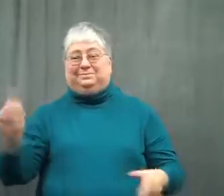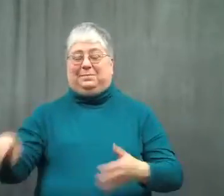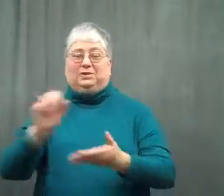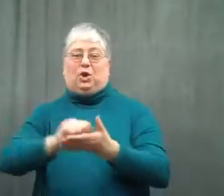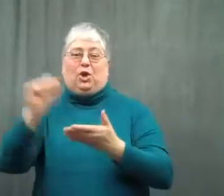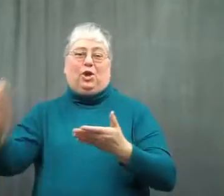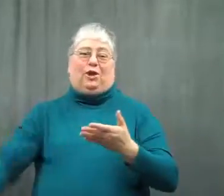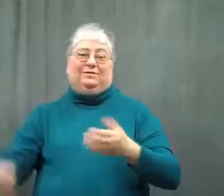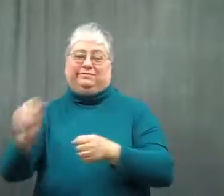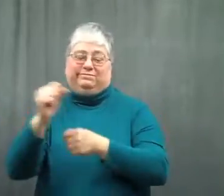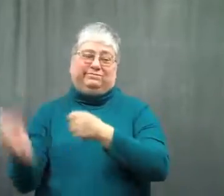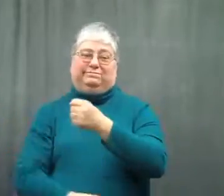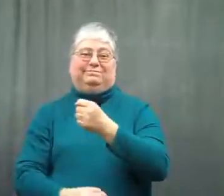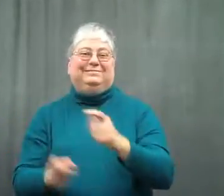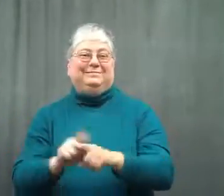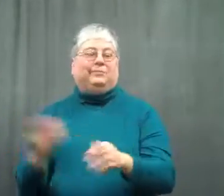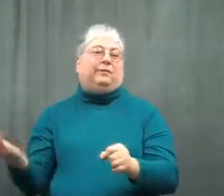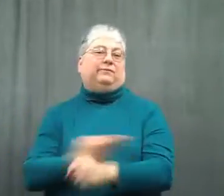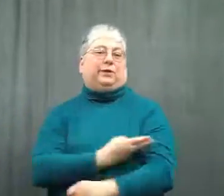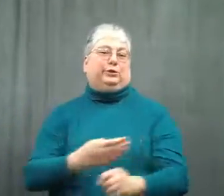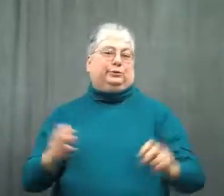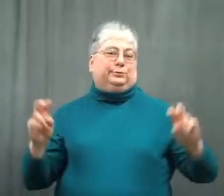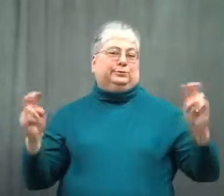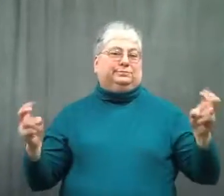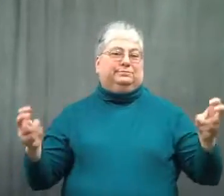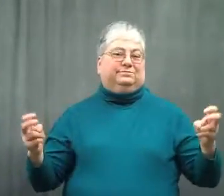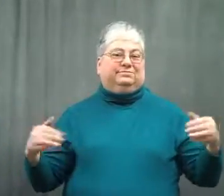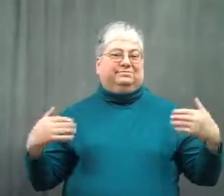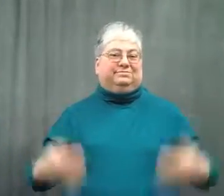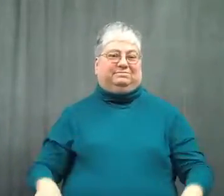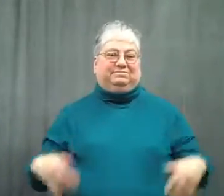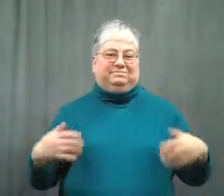So he had to be removed from his post, in effect, fired. Wow.